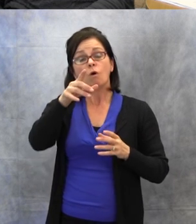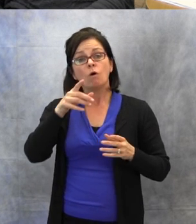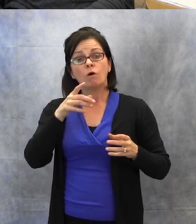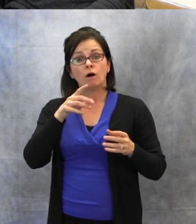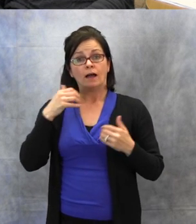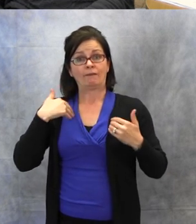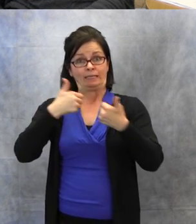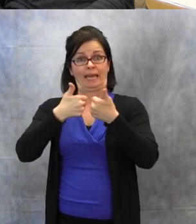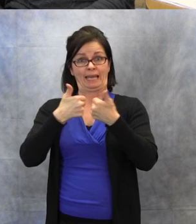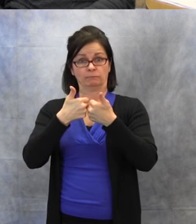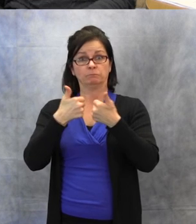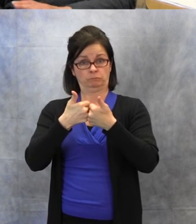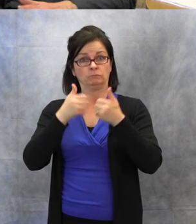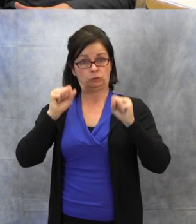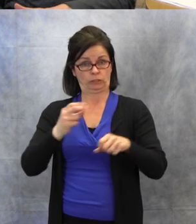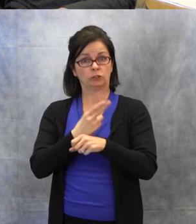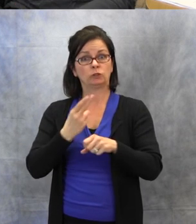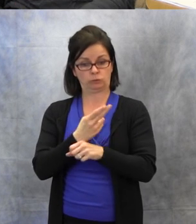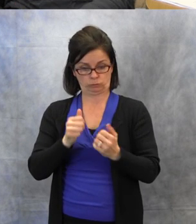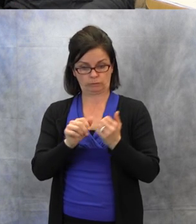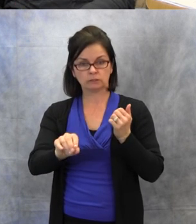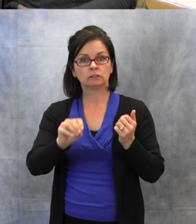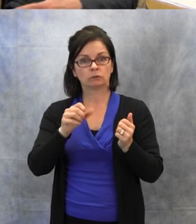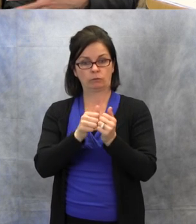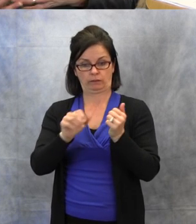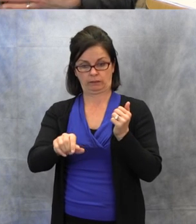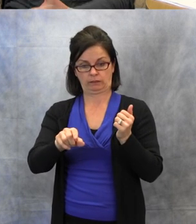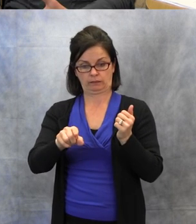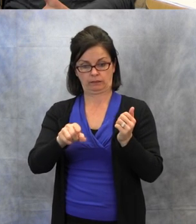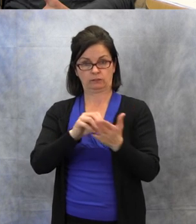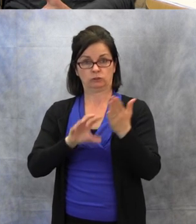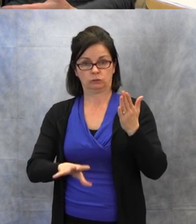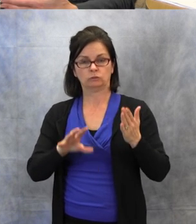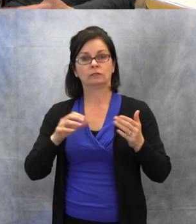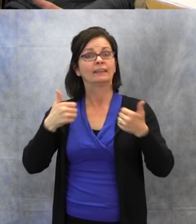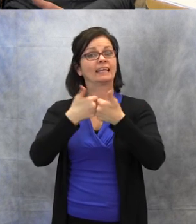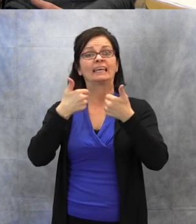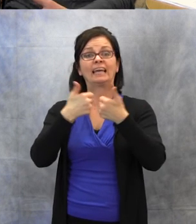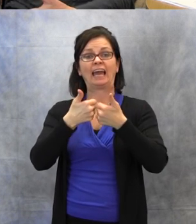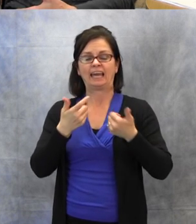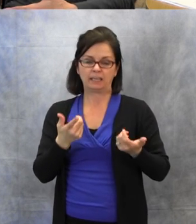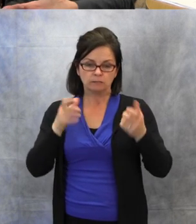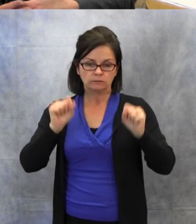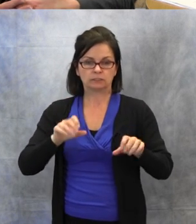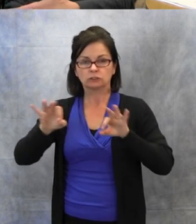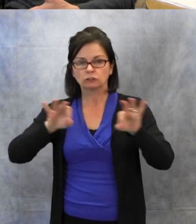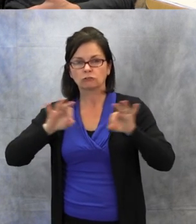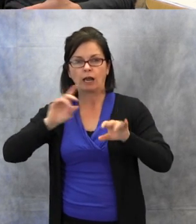different strategies, that they would use in this very difficult and challenging